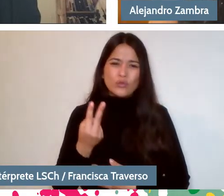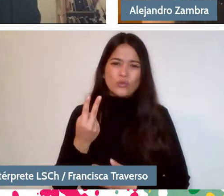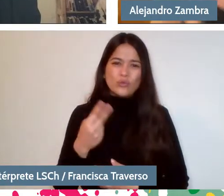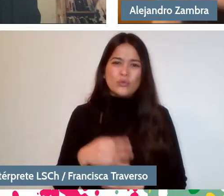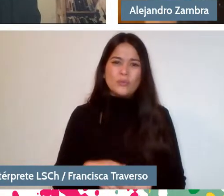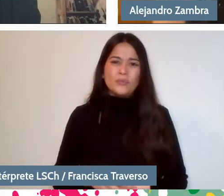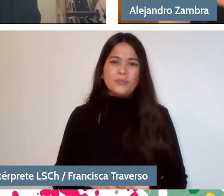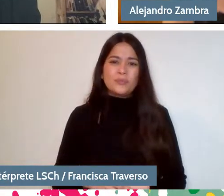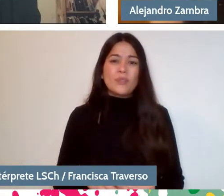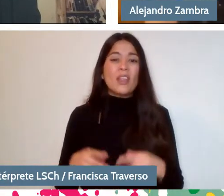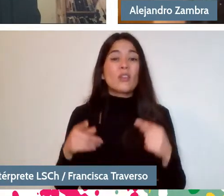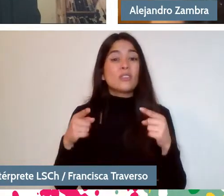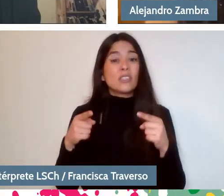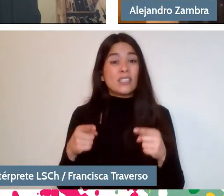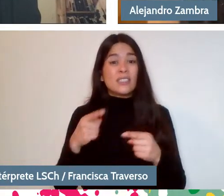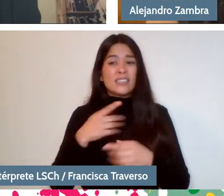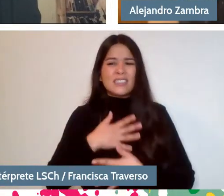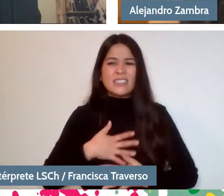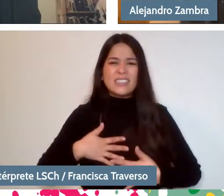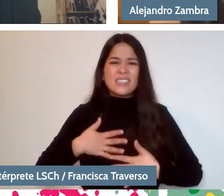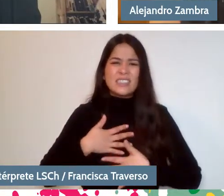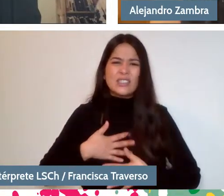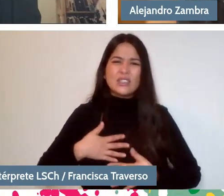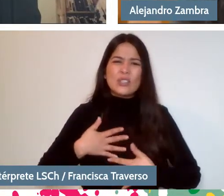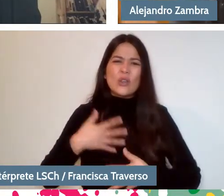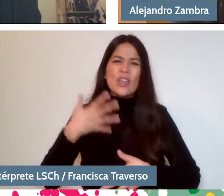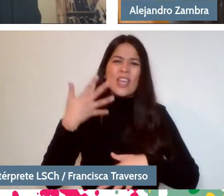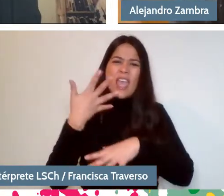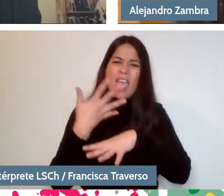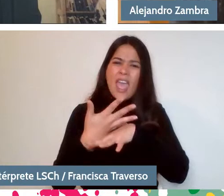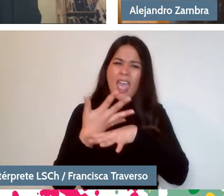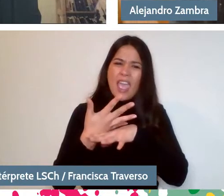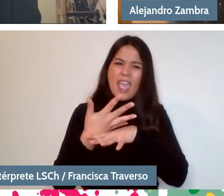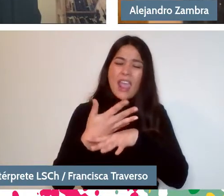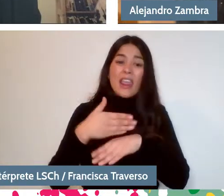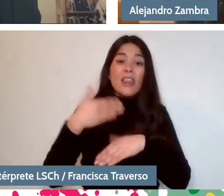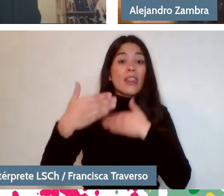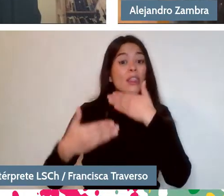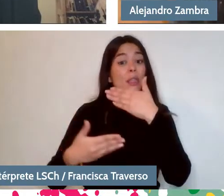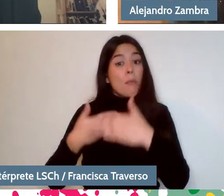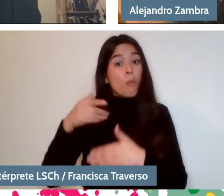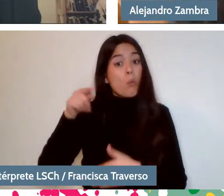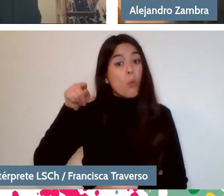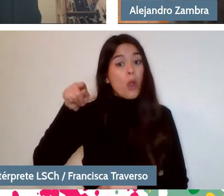So, I feel that there is a hitch. And then, she was, curiously,